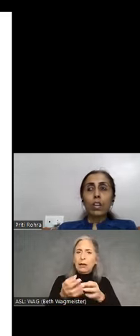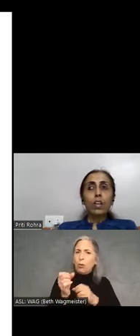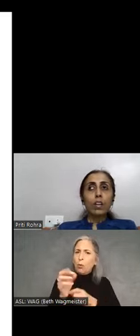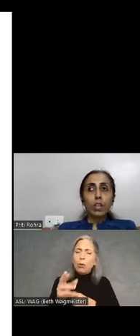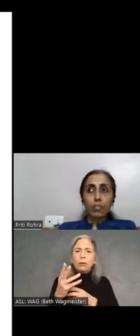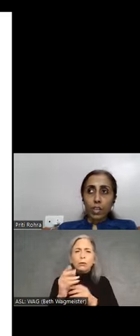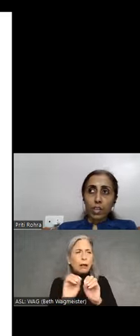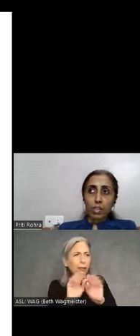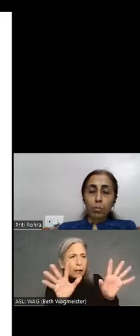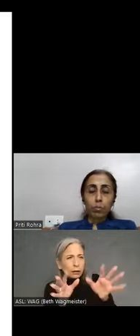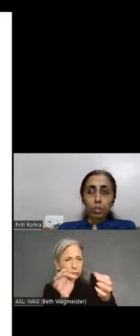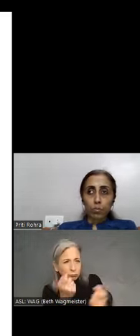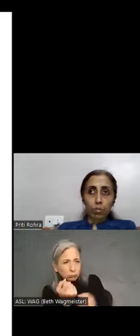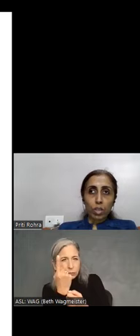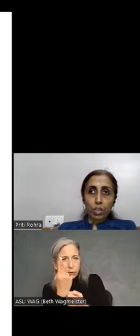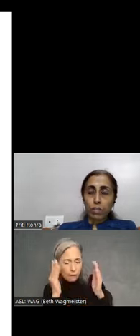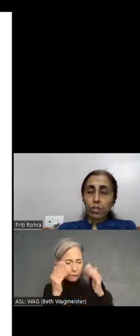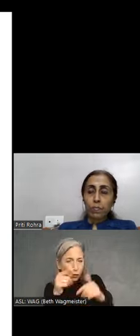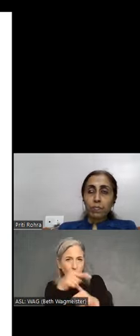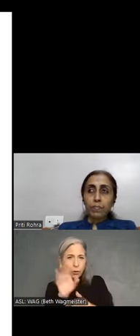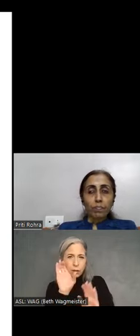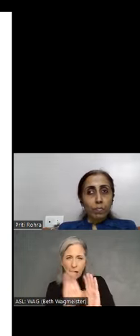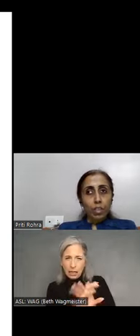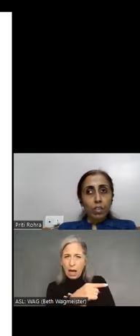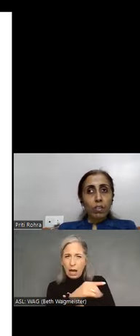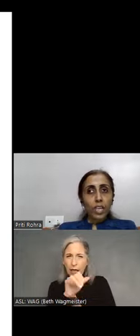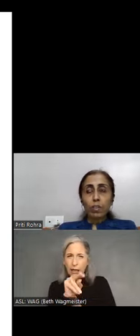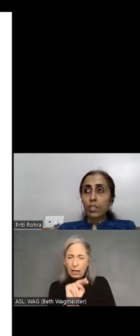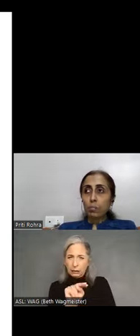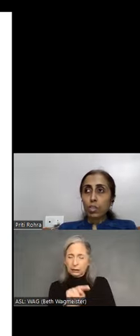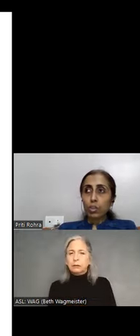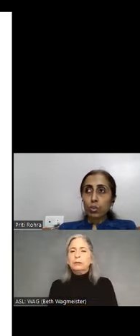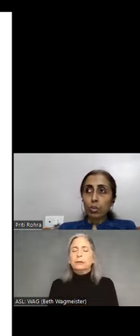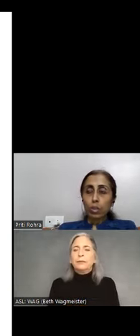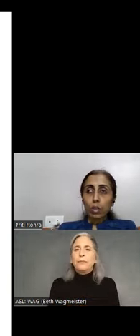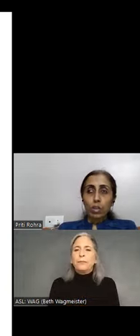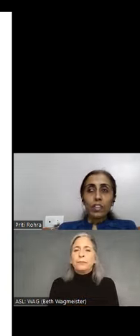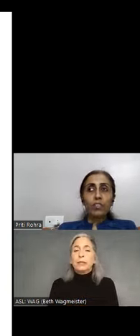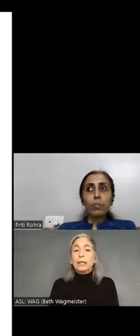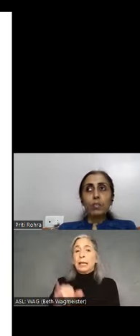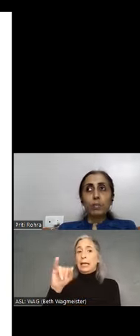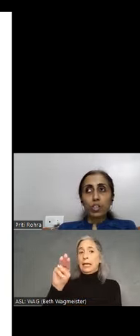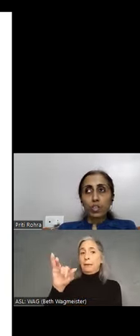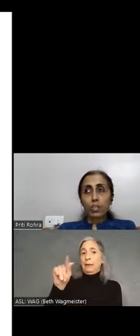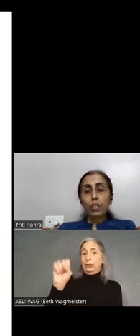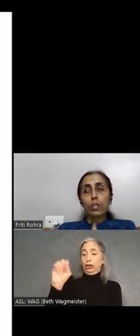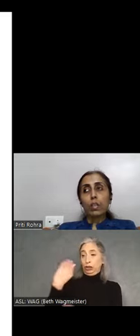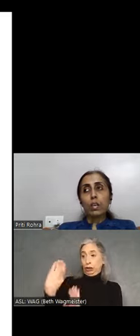clearly defining the purpose of those icons. As far as images go. Informative images,